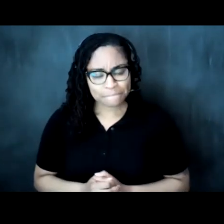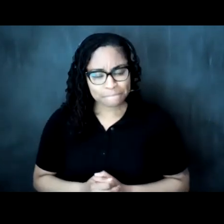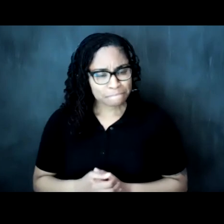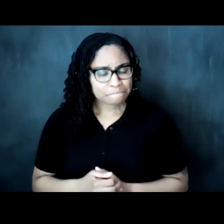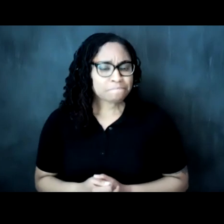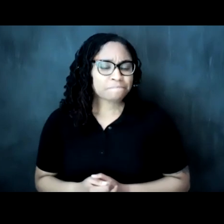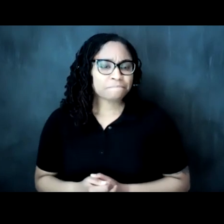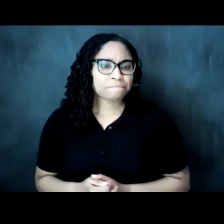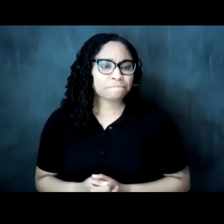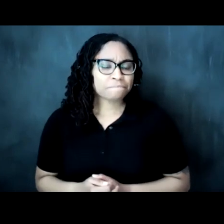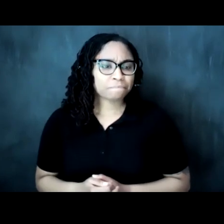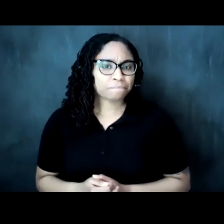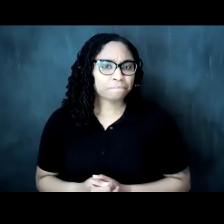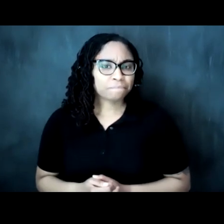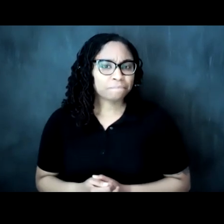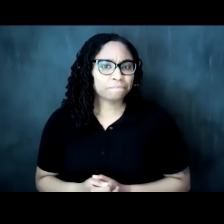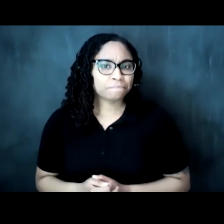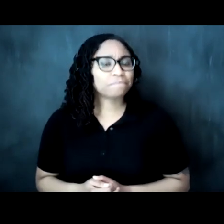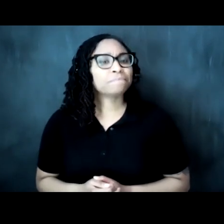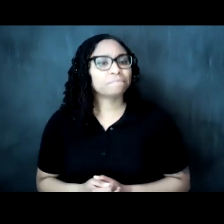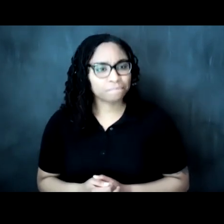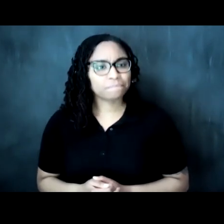excuse me who has taught and worked in evanston for several years